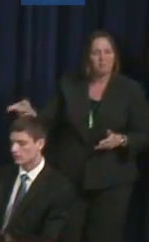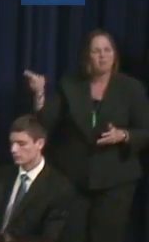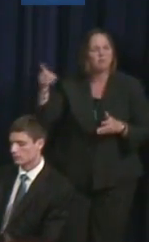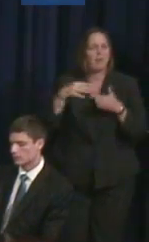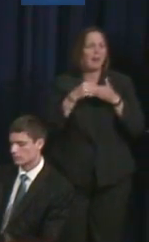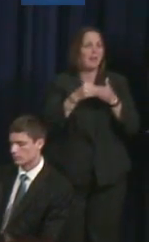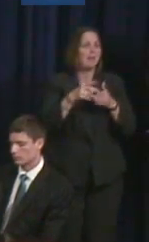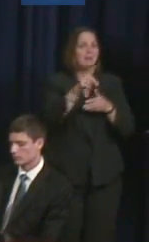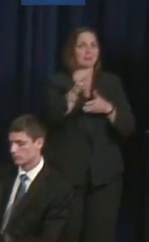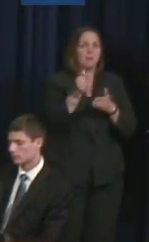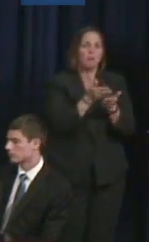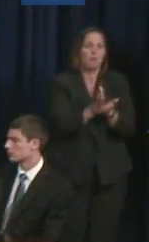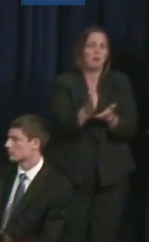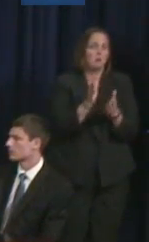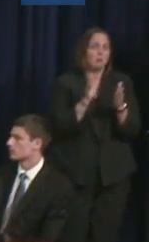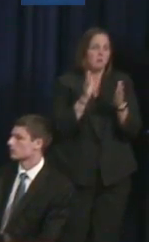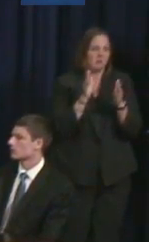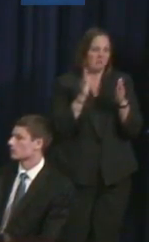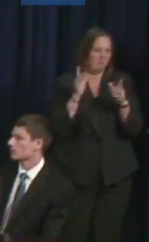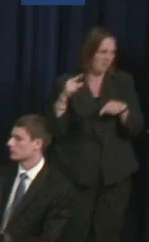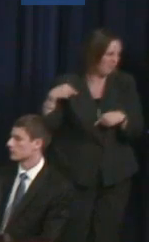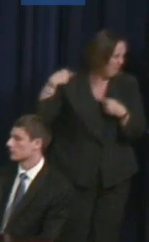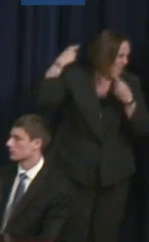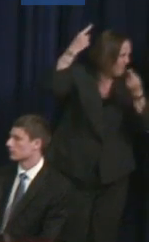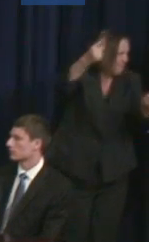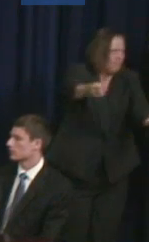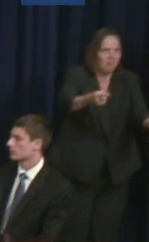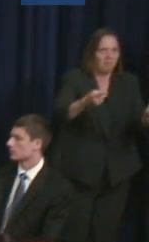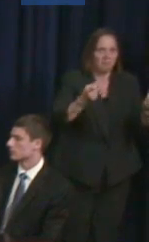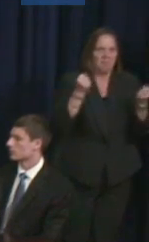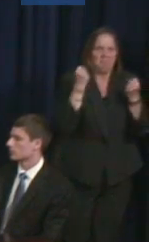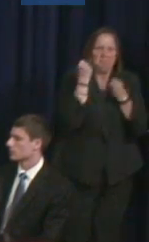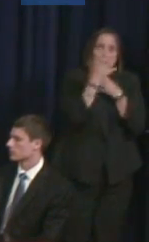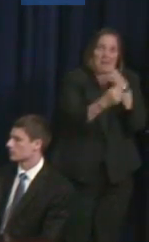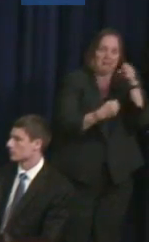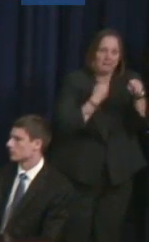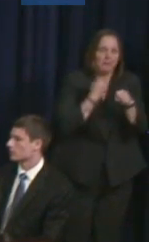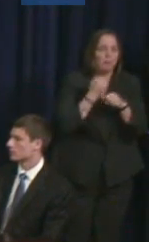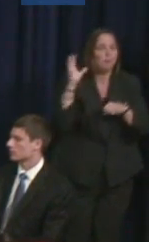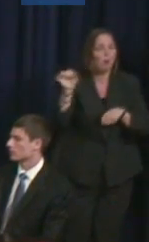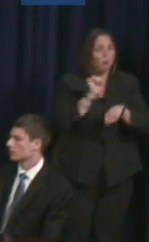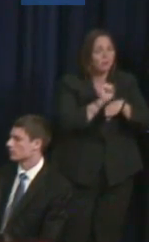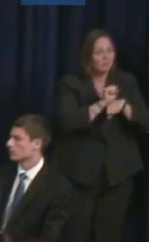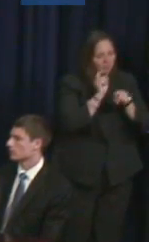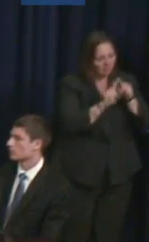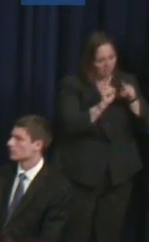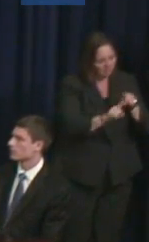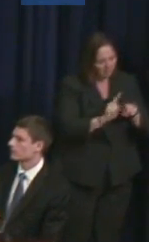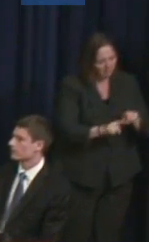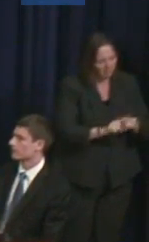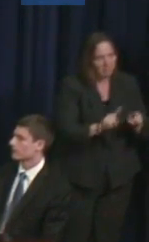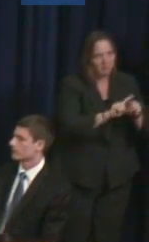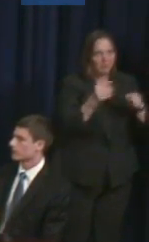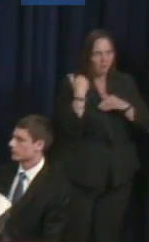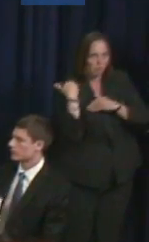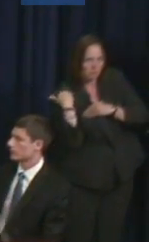disability rights movement and has had many positions and worn many different hats. But currently she is the special advisor for